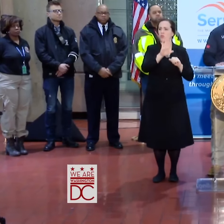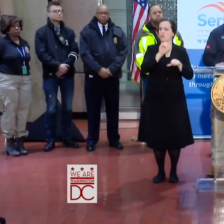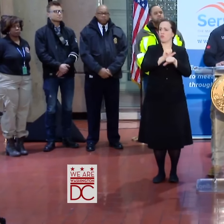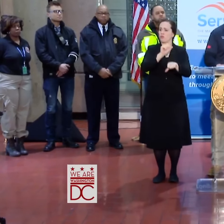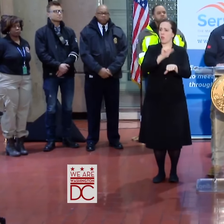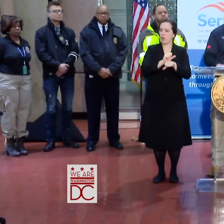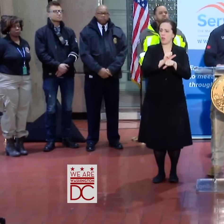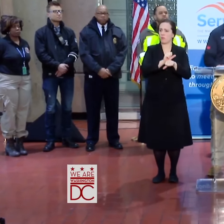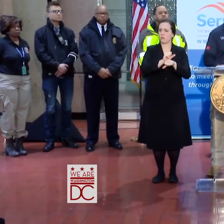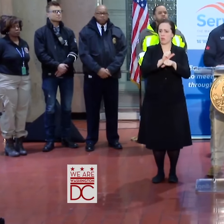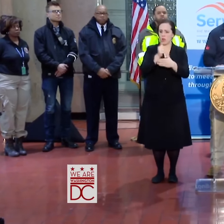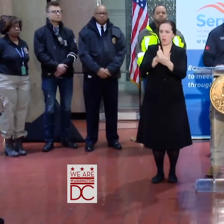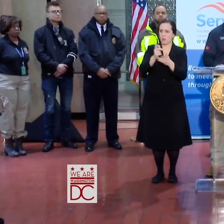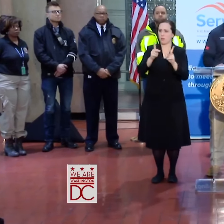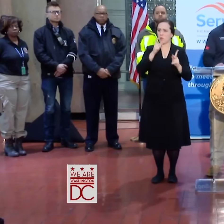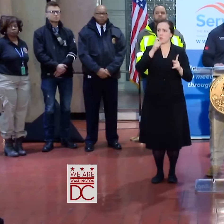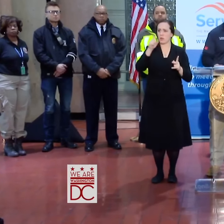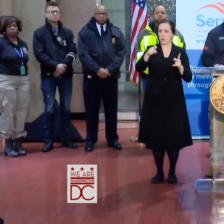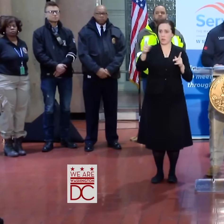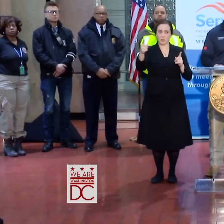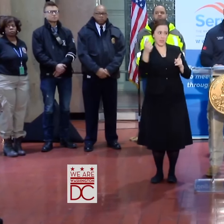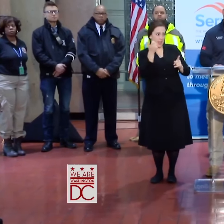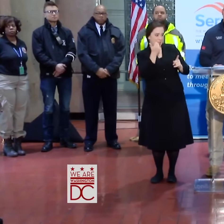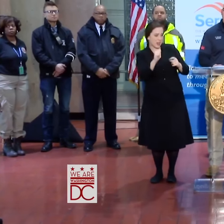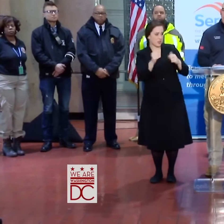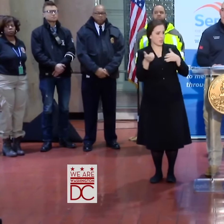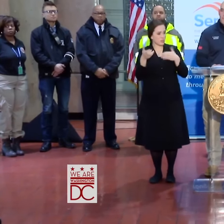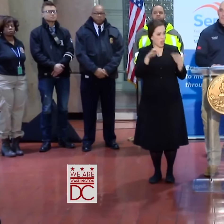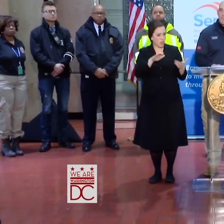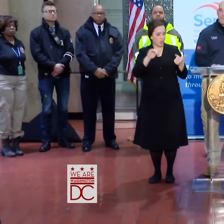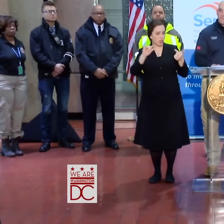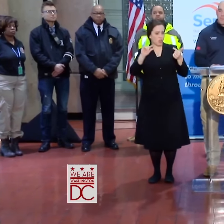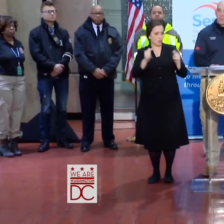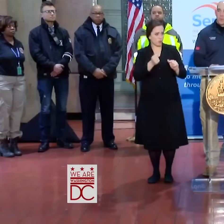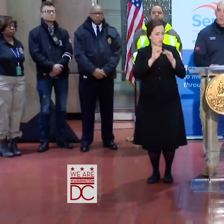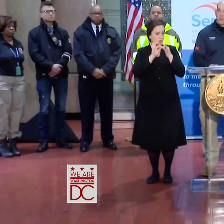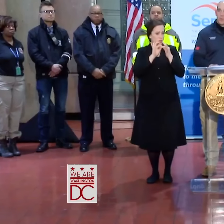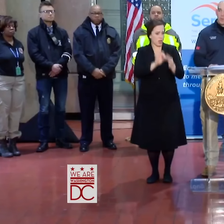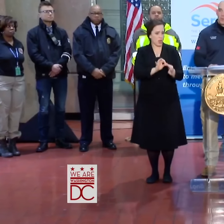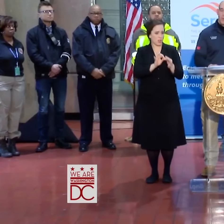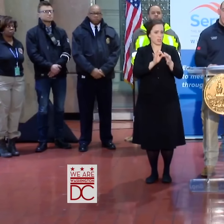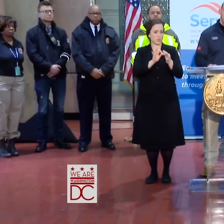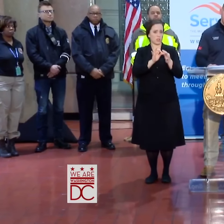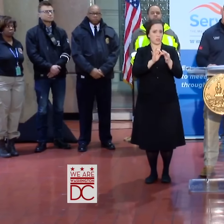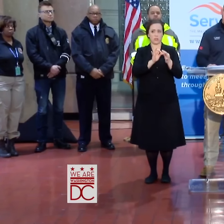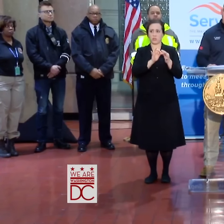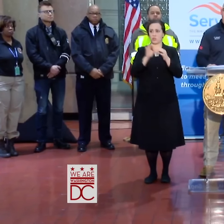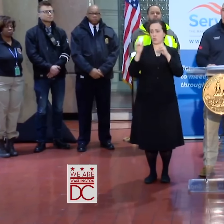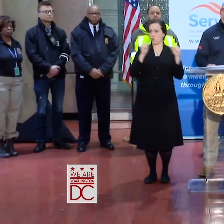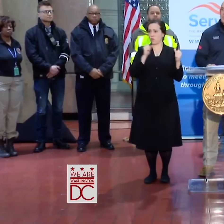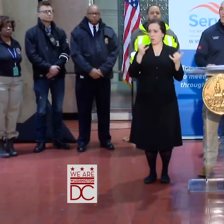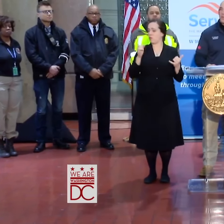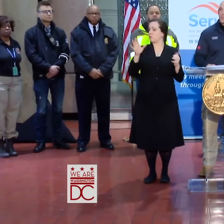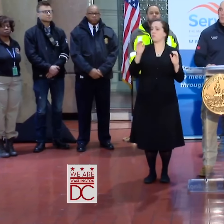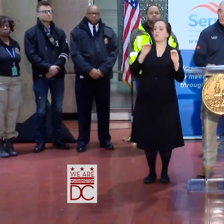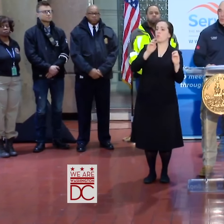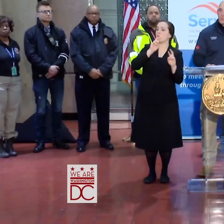I THINK THAT'S WHAT WE NEED TO DO. HAVE YOU HAD ANY FATALITIES OR INJURIES RELATED TO THE STORM SO FAR? WE HAVE NO REPORTED FATALITIES FROM THE STORM SO